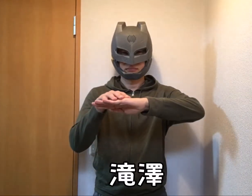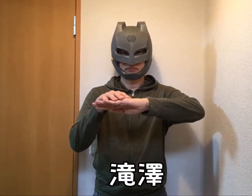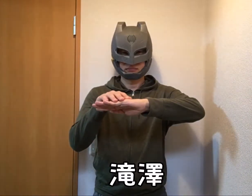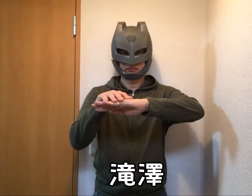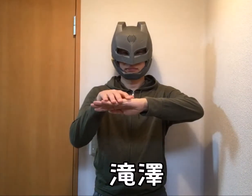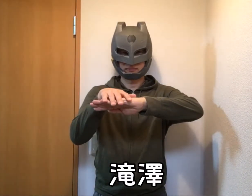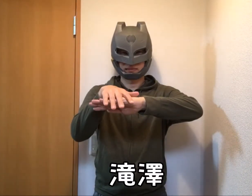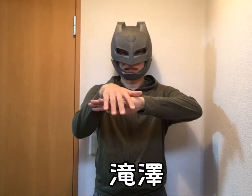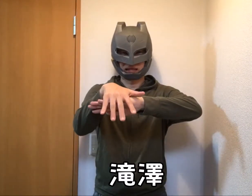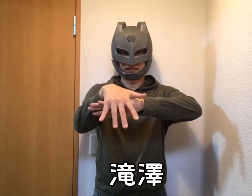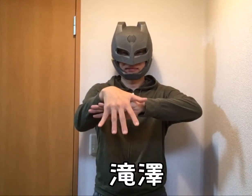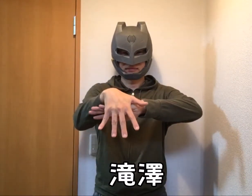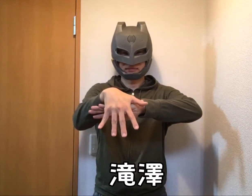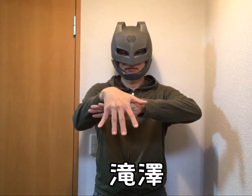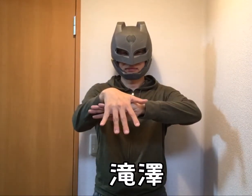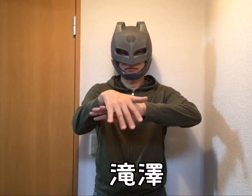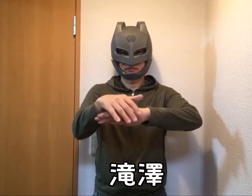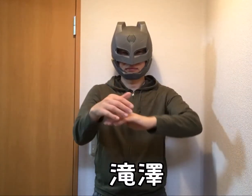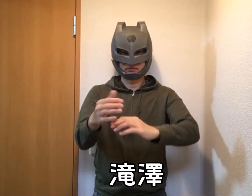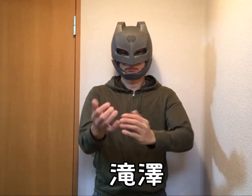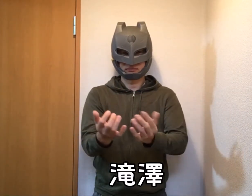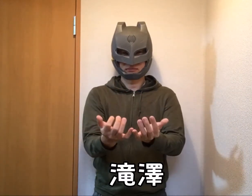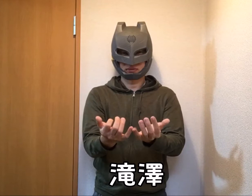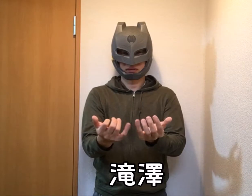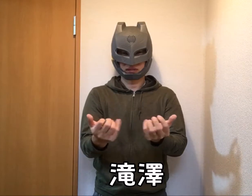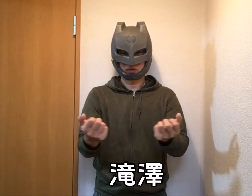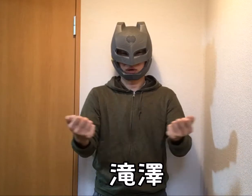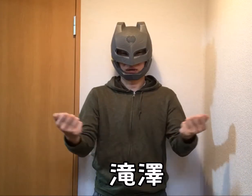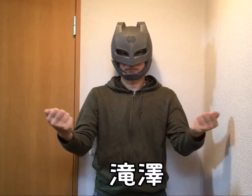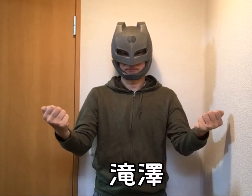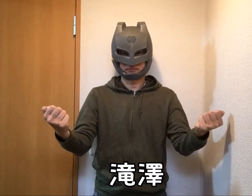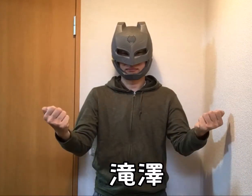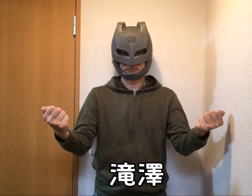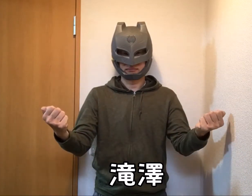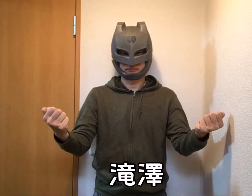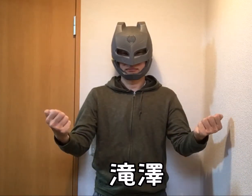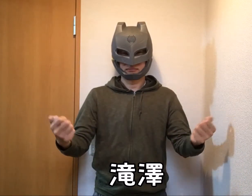Takizawa (person's name)